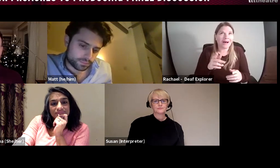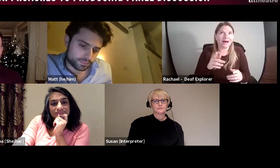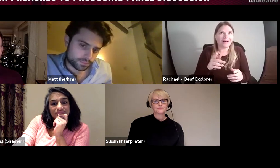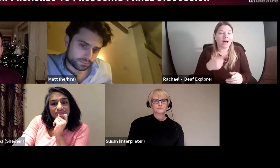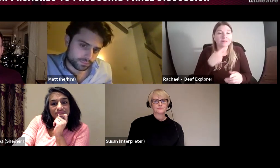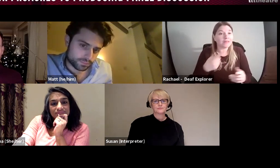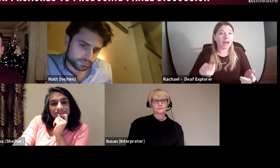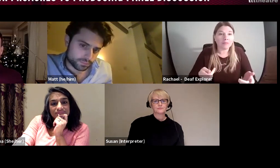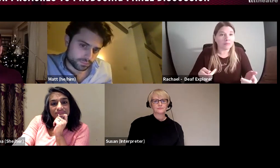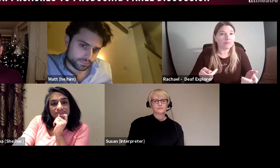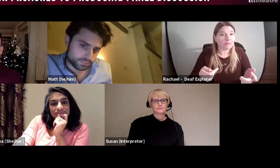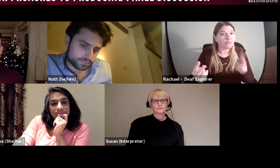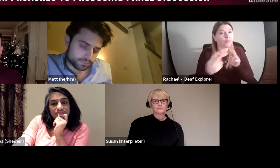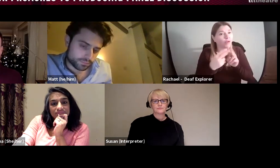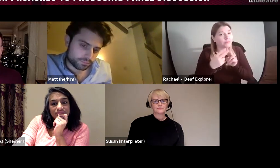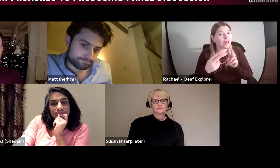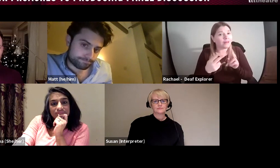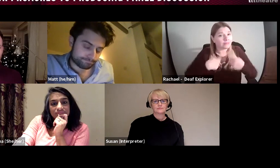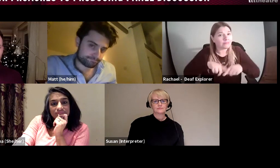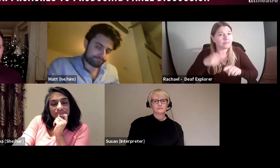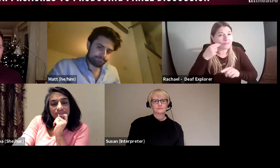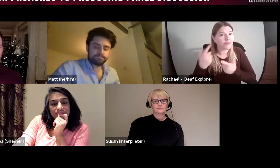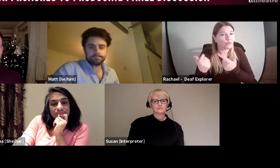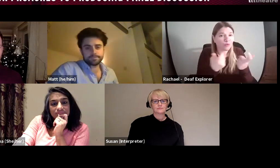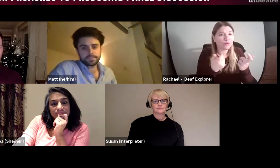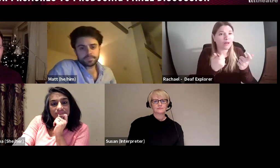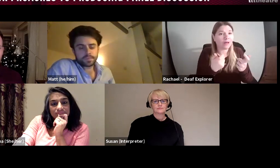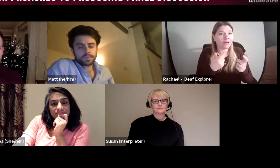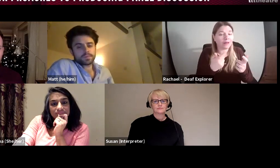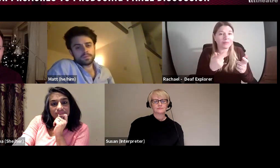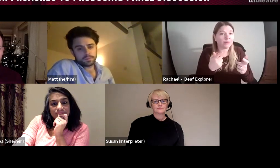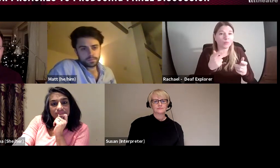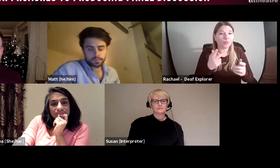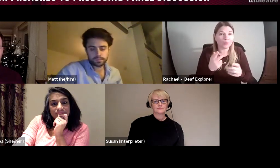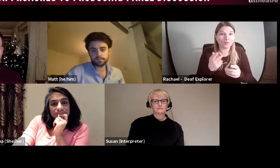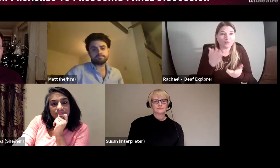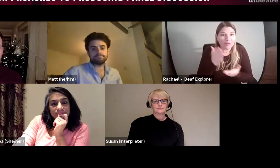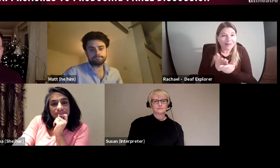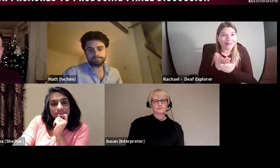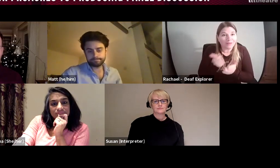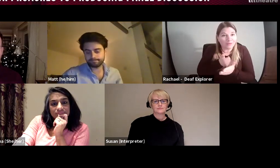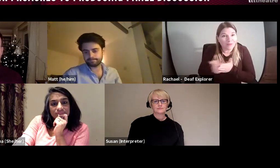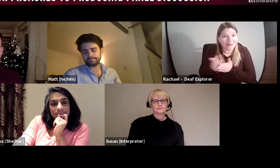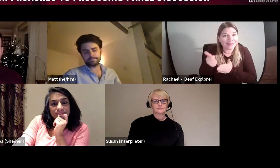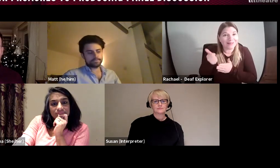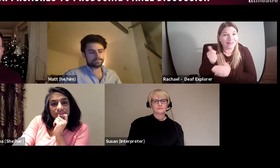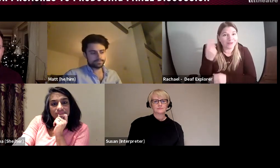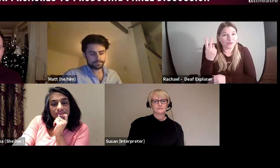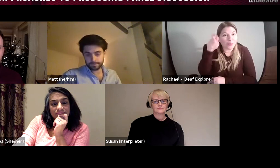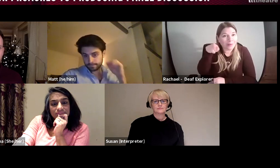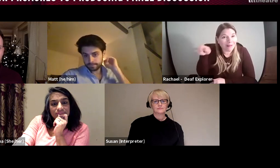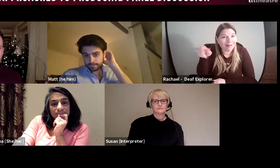please do get in touch, please do contact Deaf Explorer to get that support, because